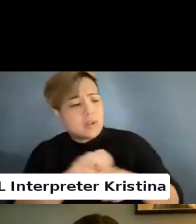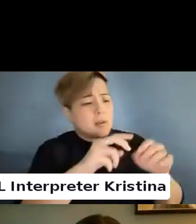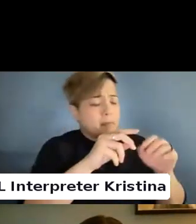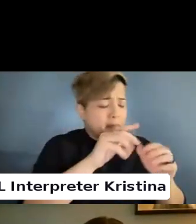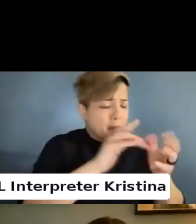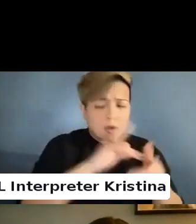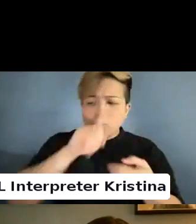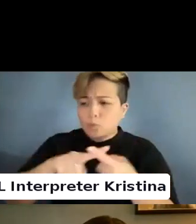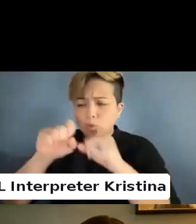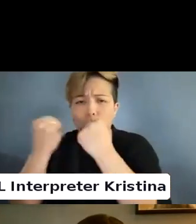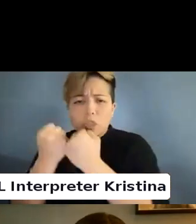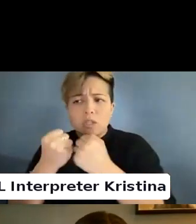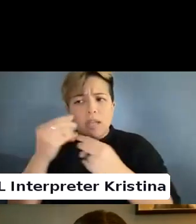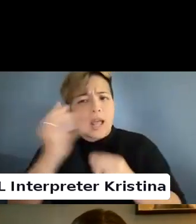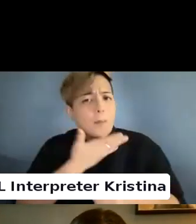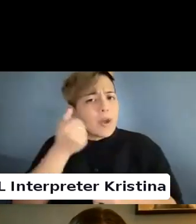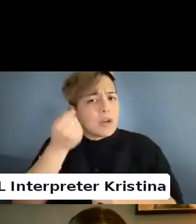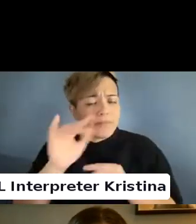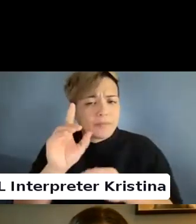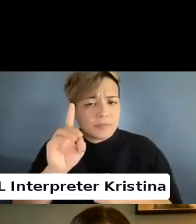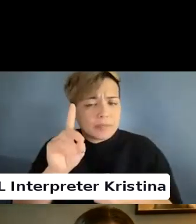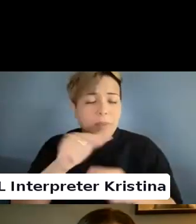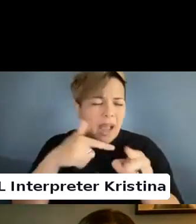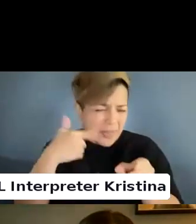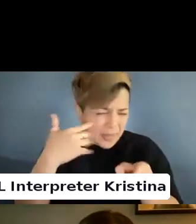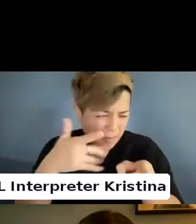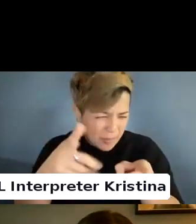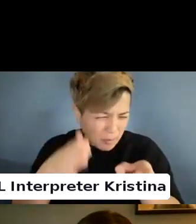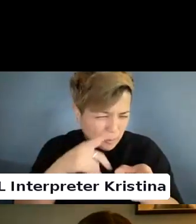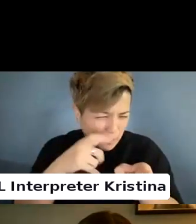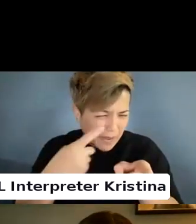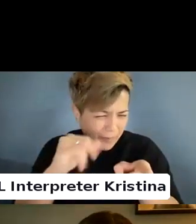disability. But I do understand. And maybe this is what the question is. The person asking the question is getting out.